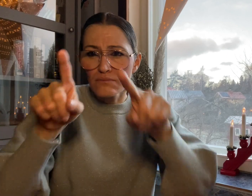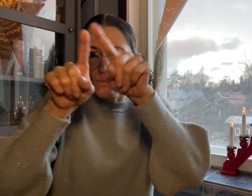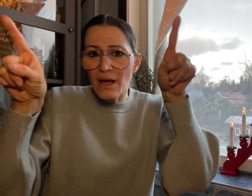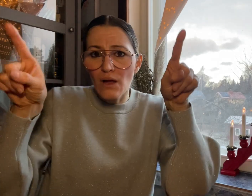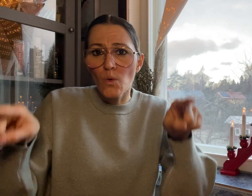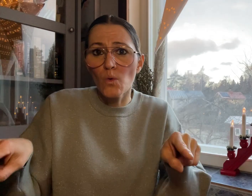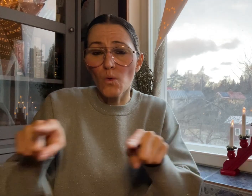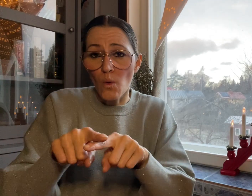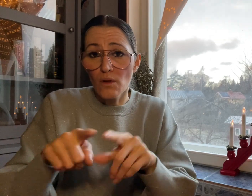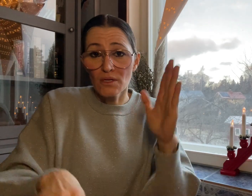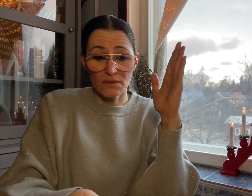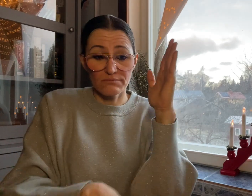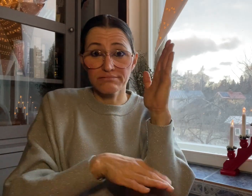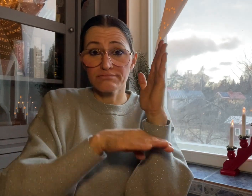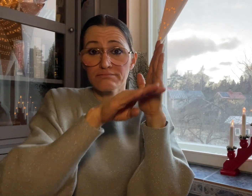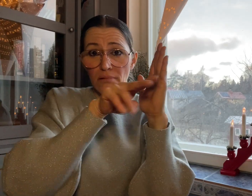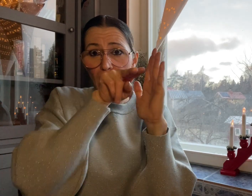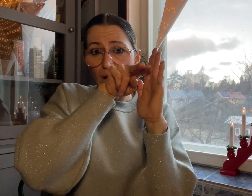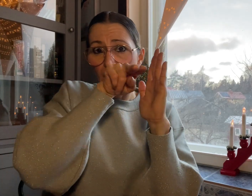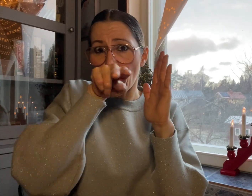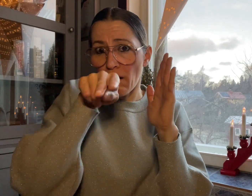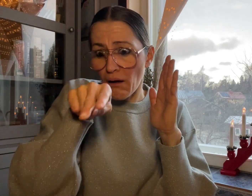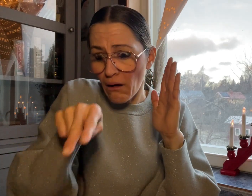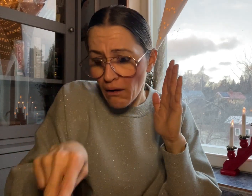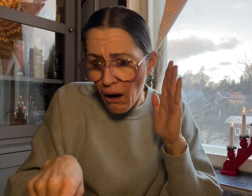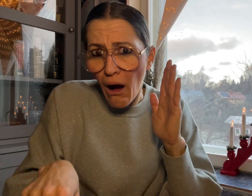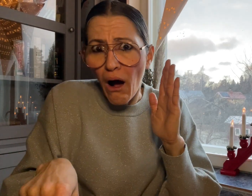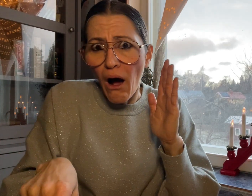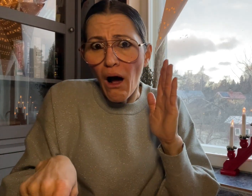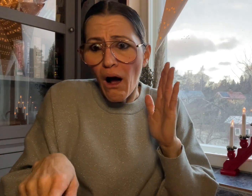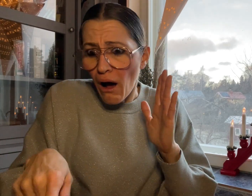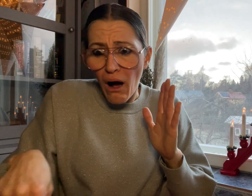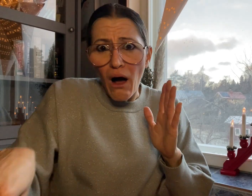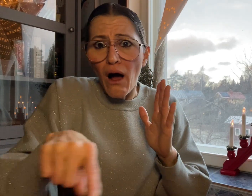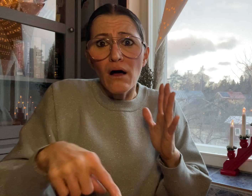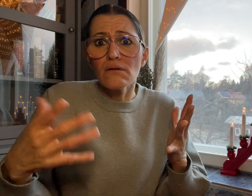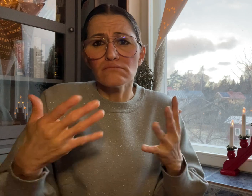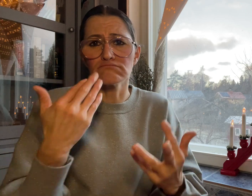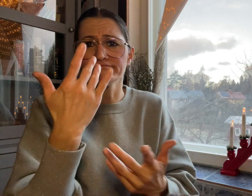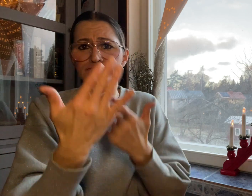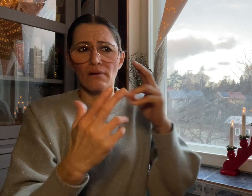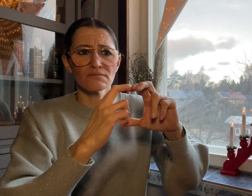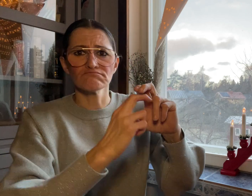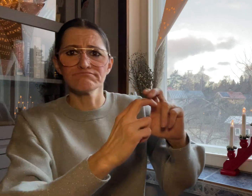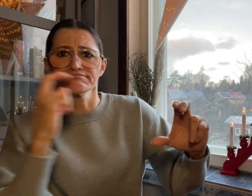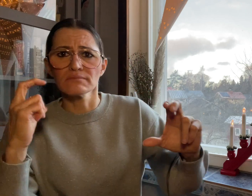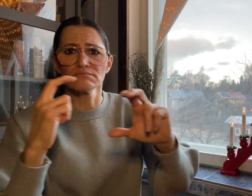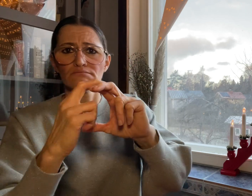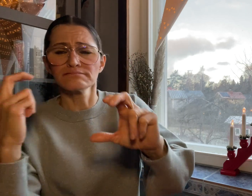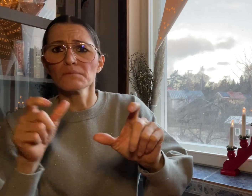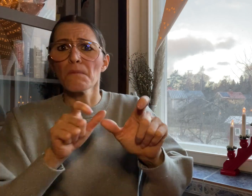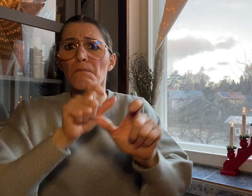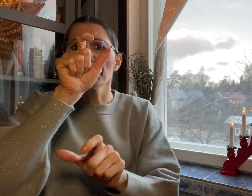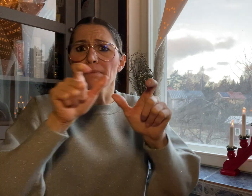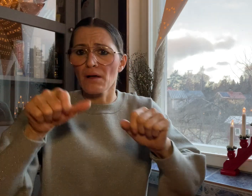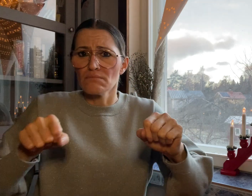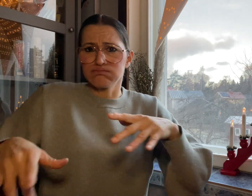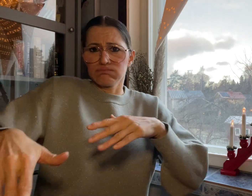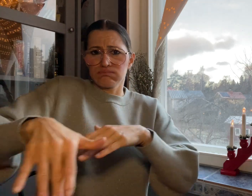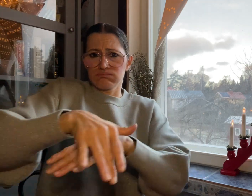fire trucks and crowds gathering outside the window